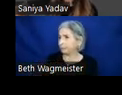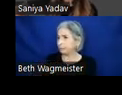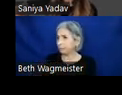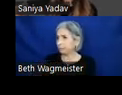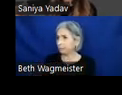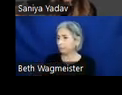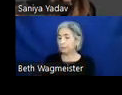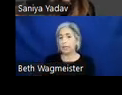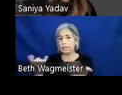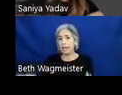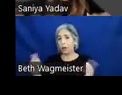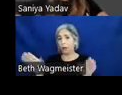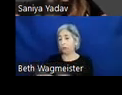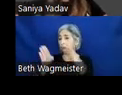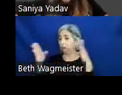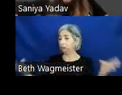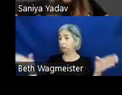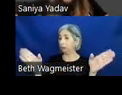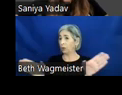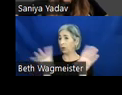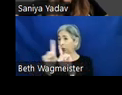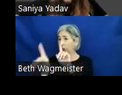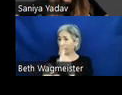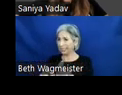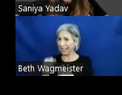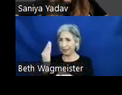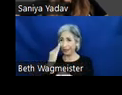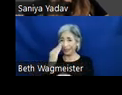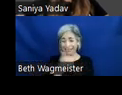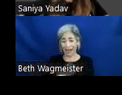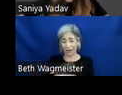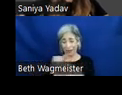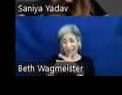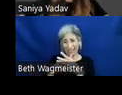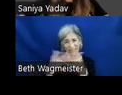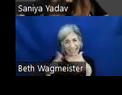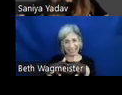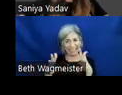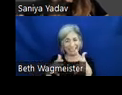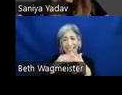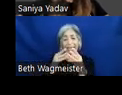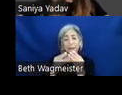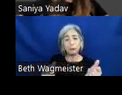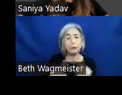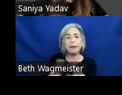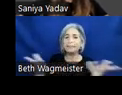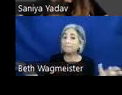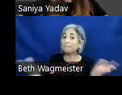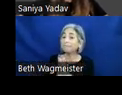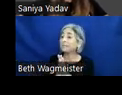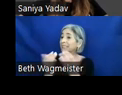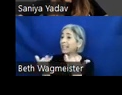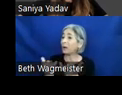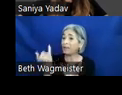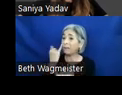for questions. We have had a bit of a bumpy start. Sorry about that. I will stop sharing the screen.